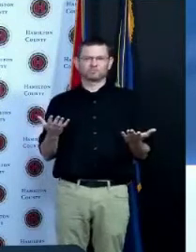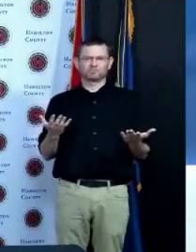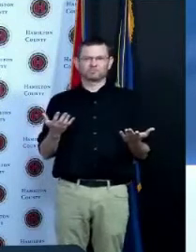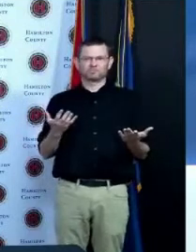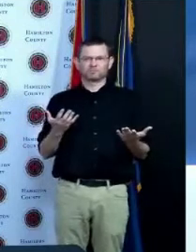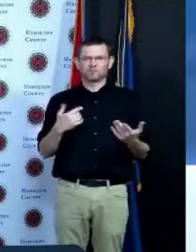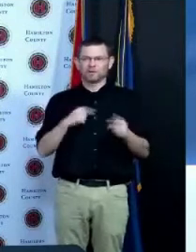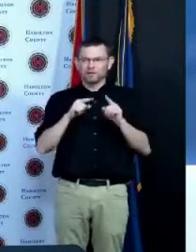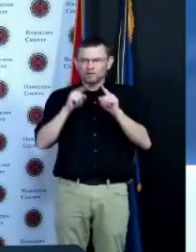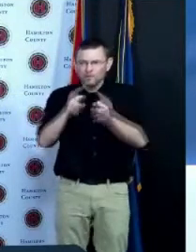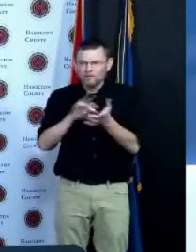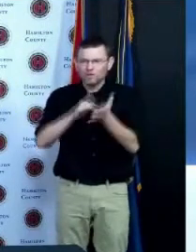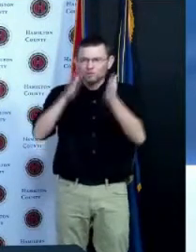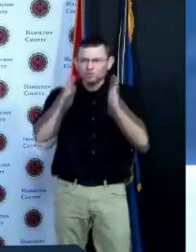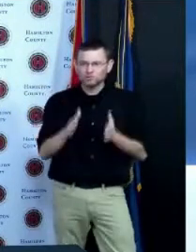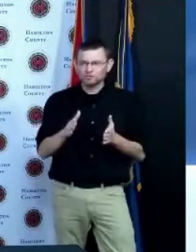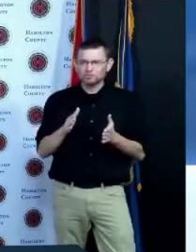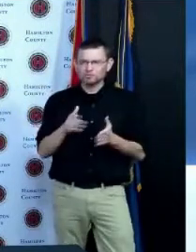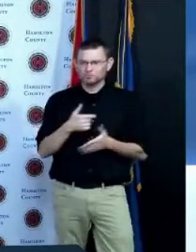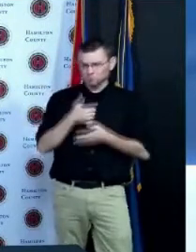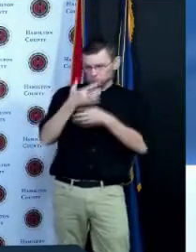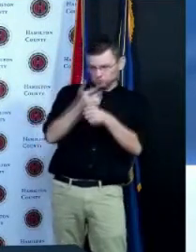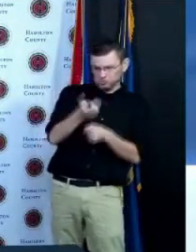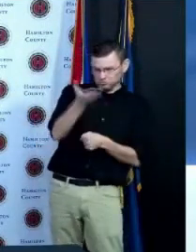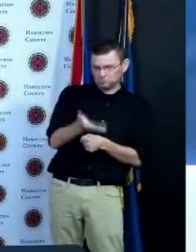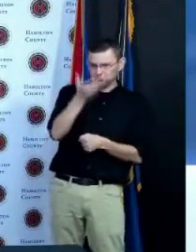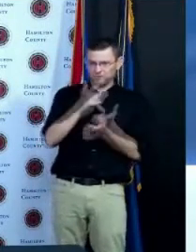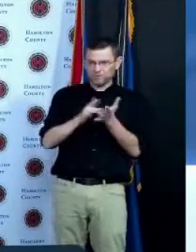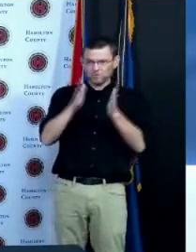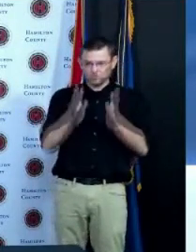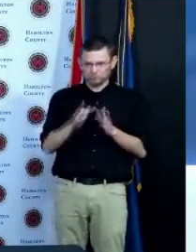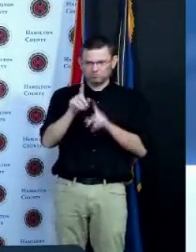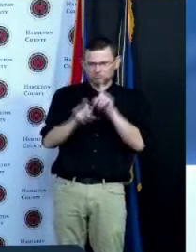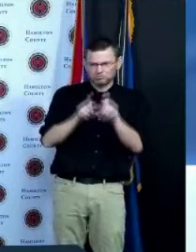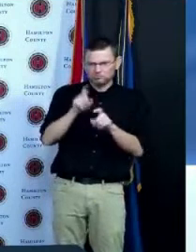that I trusted and I got in line really in December and January in Naples Florida that